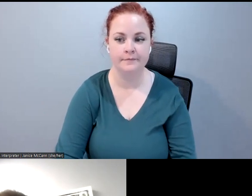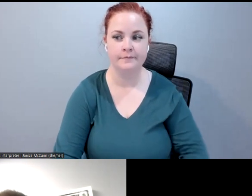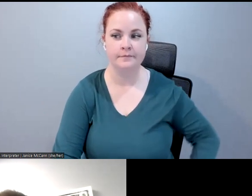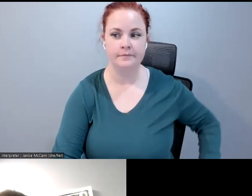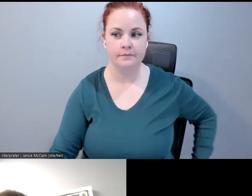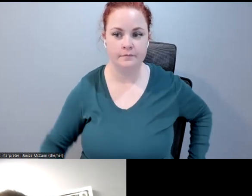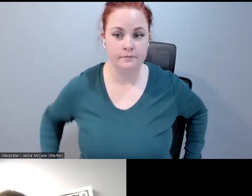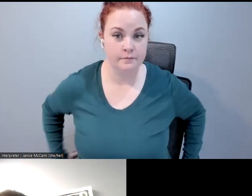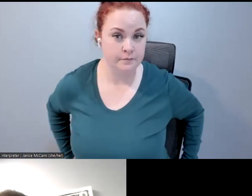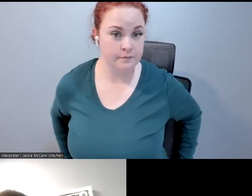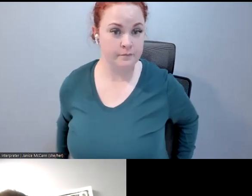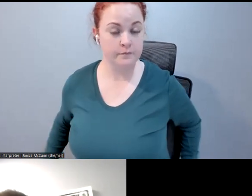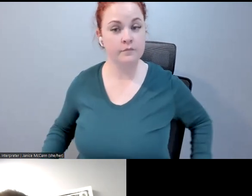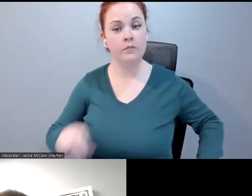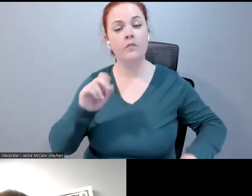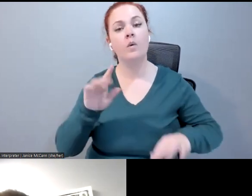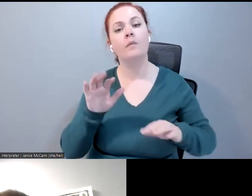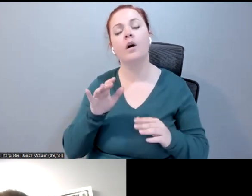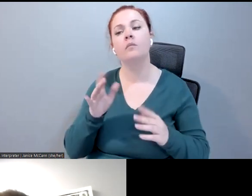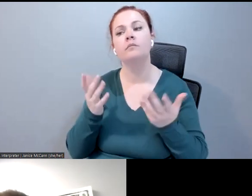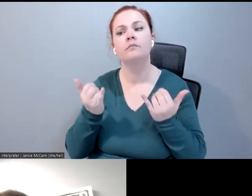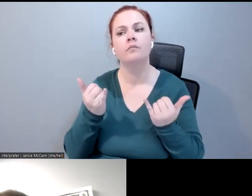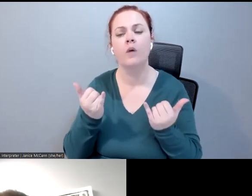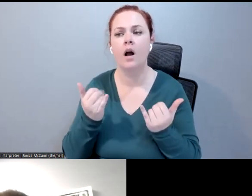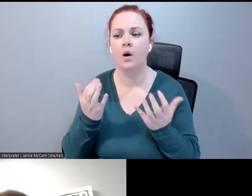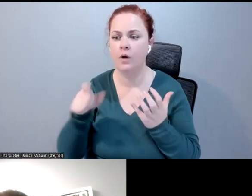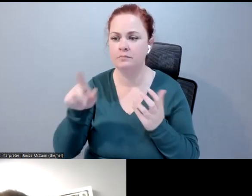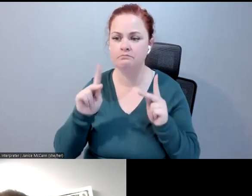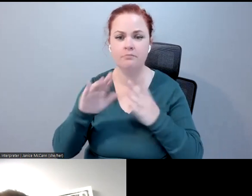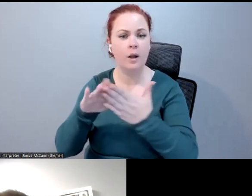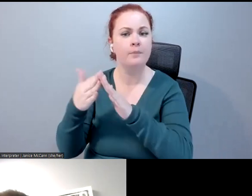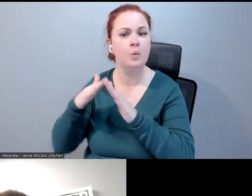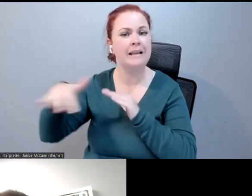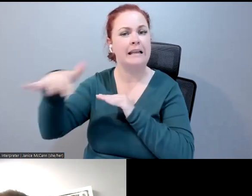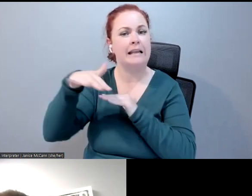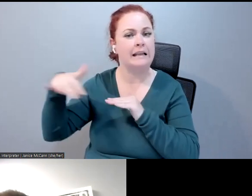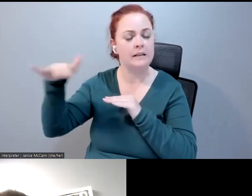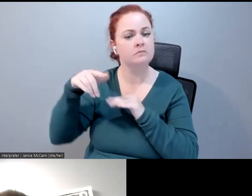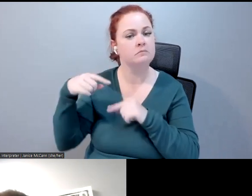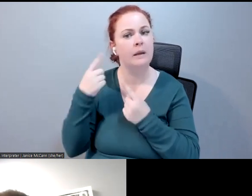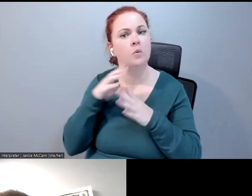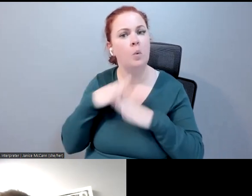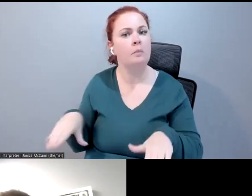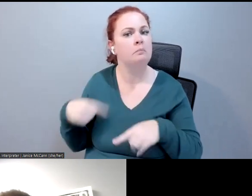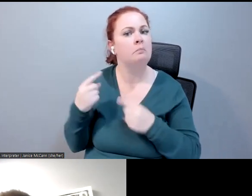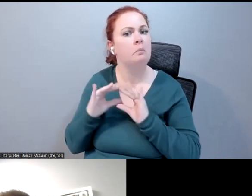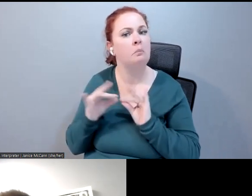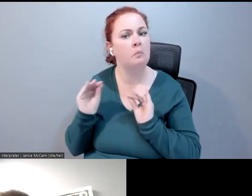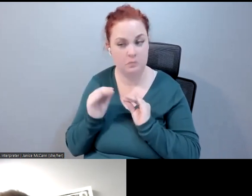Well, I would love to hear from folks in the community that have been kind of silent thus far. Is there anybody that wants to